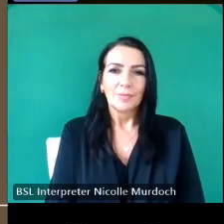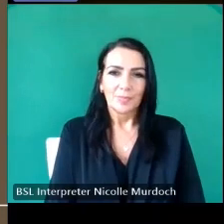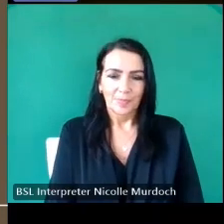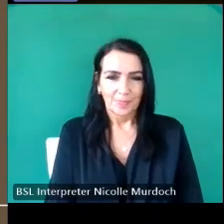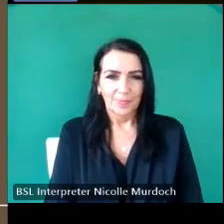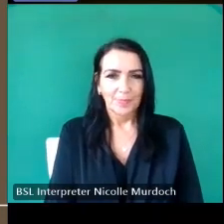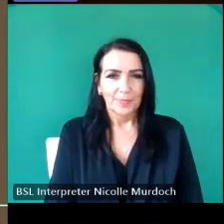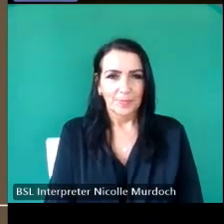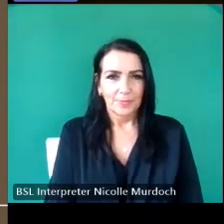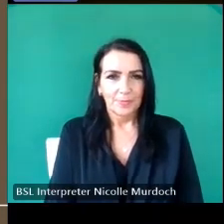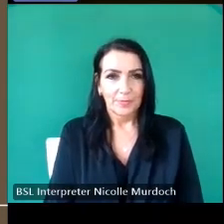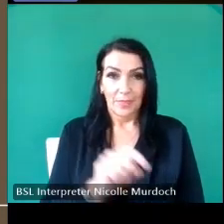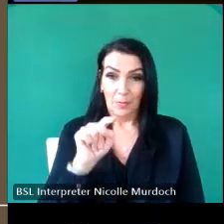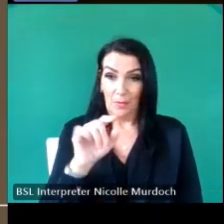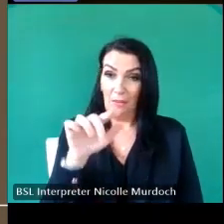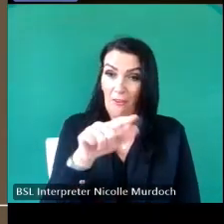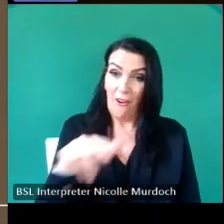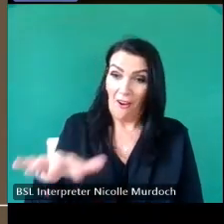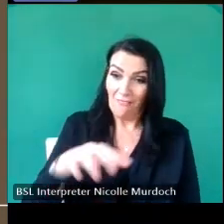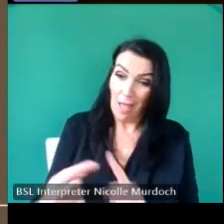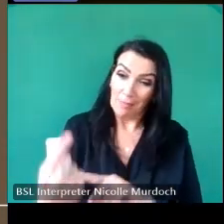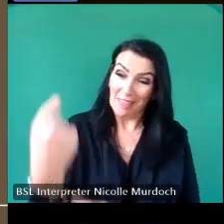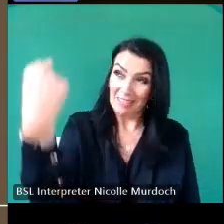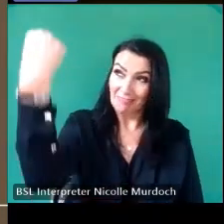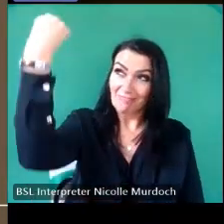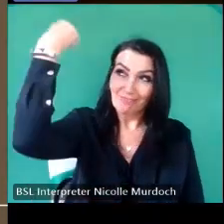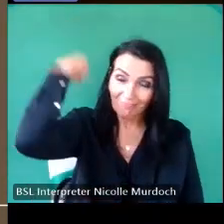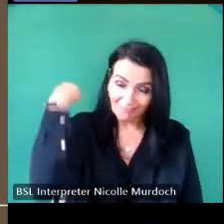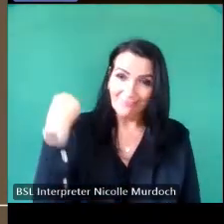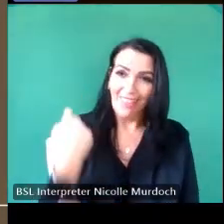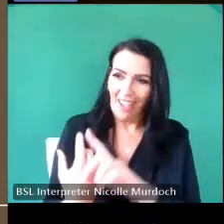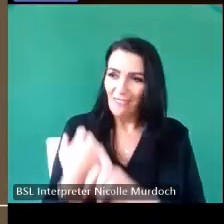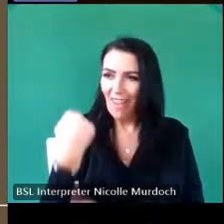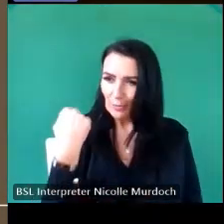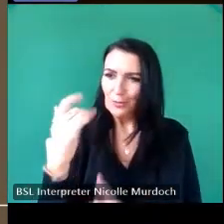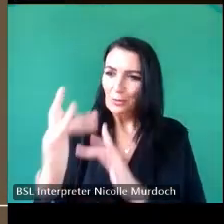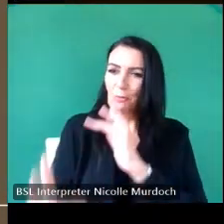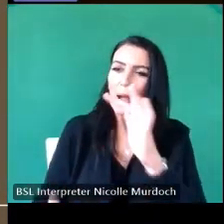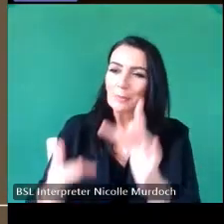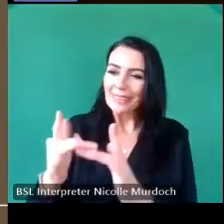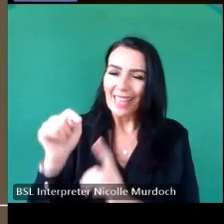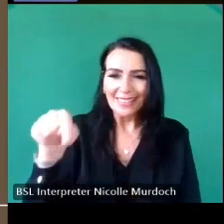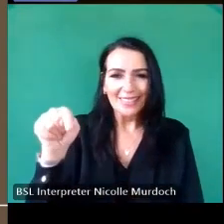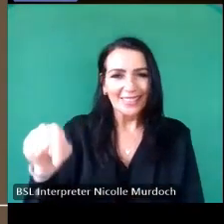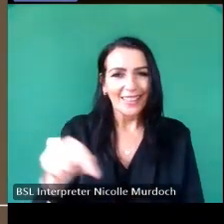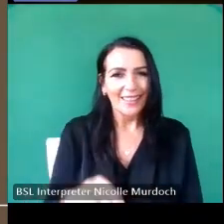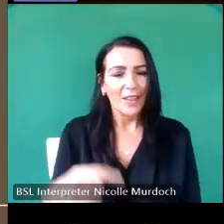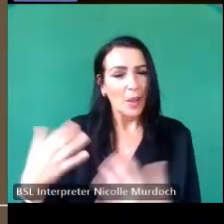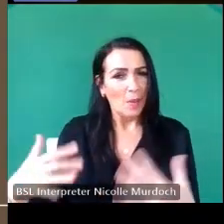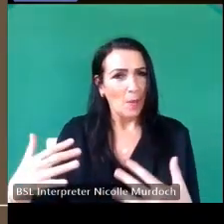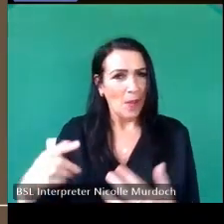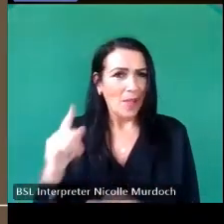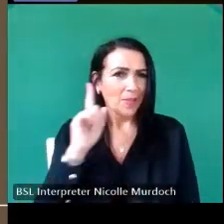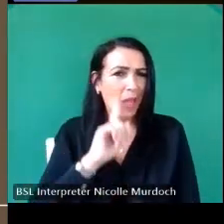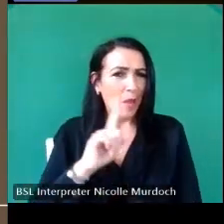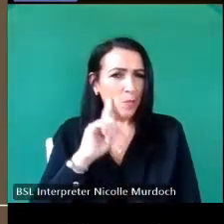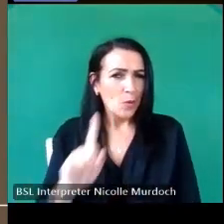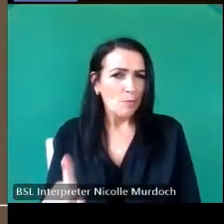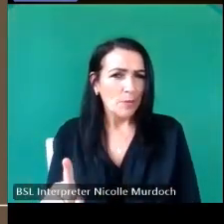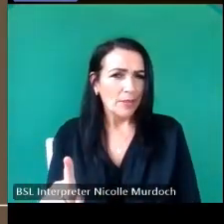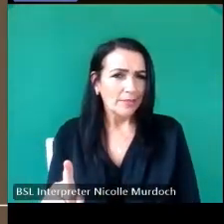her ancestors called levinia Ready who is who is admired for her Noble unselfish and God-fearing